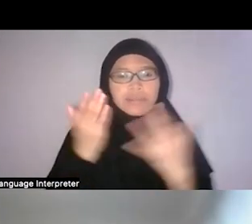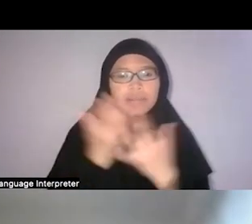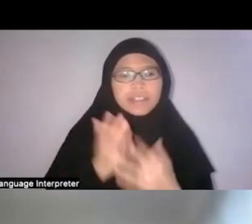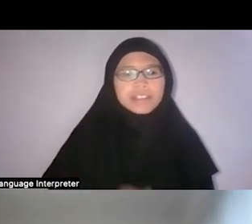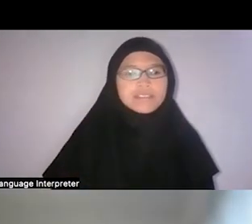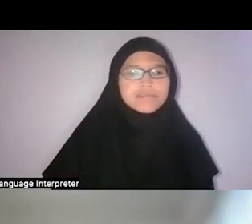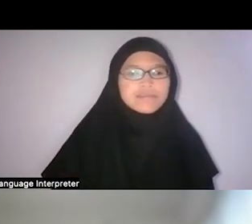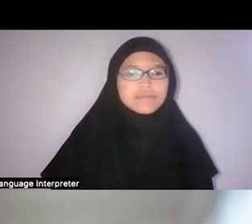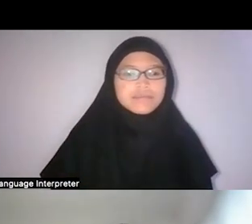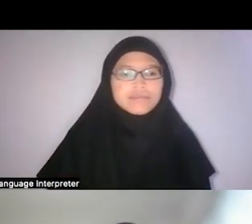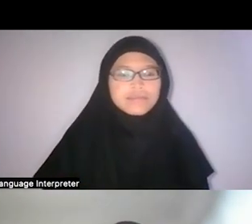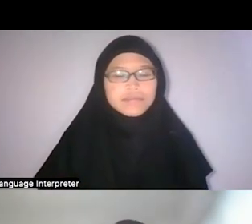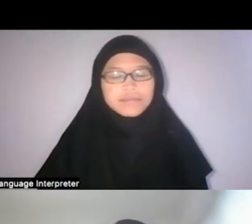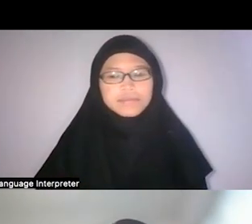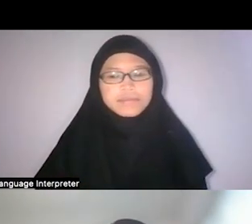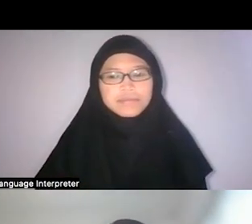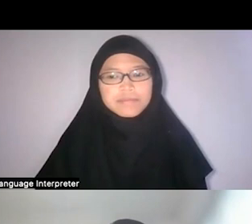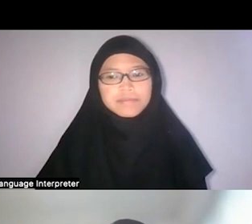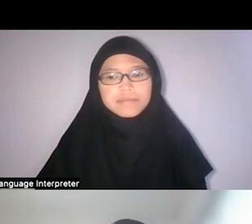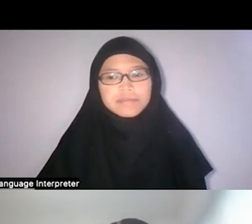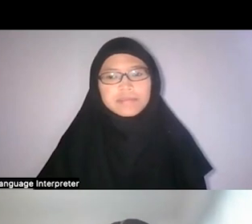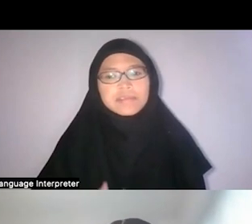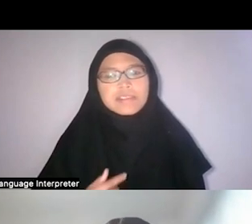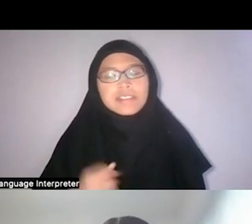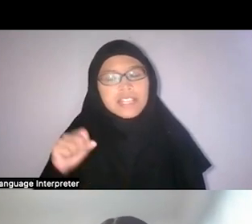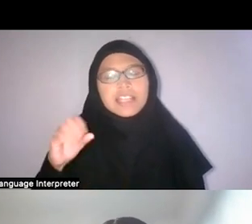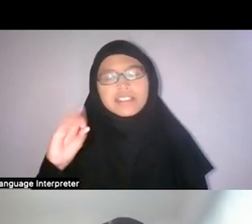I think something that is very important in this—